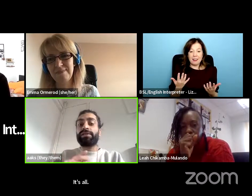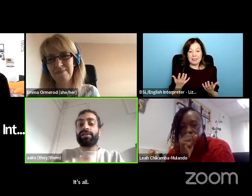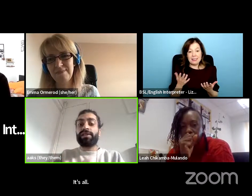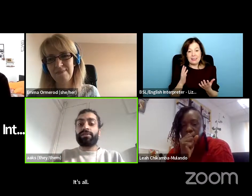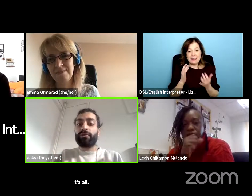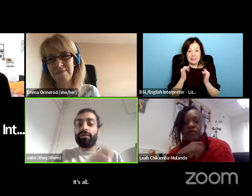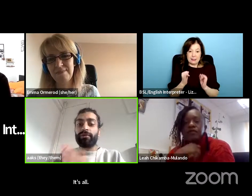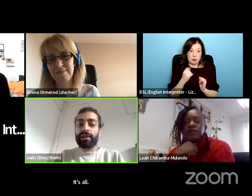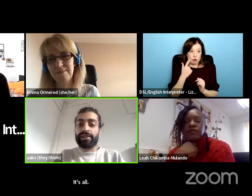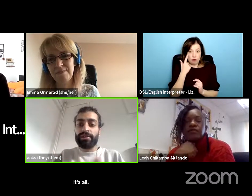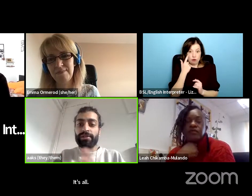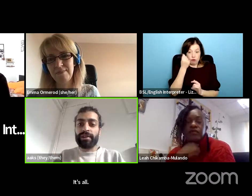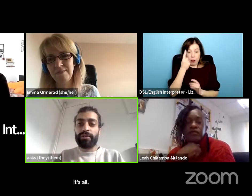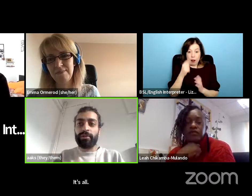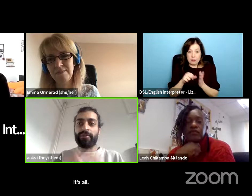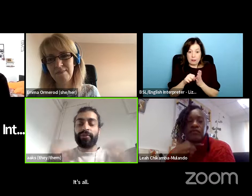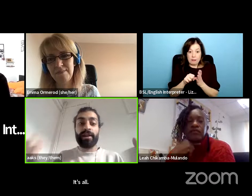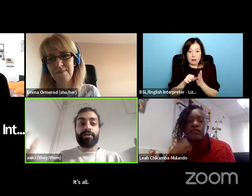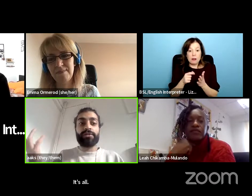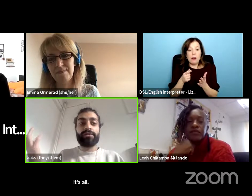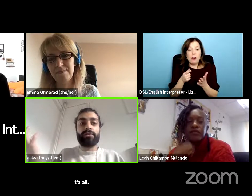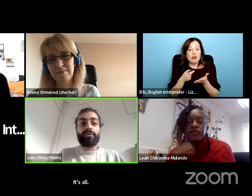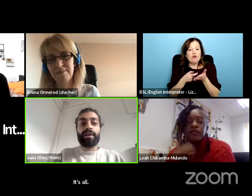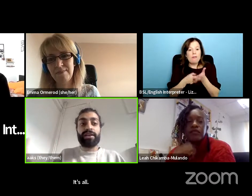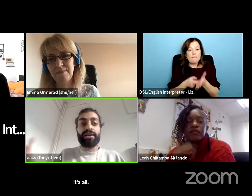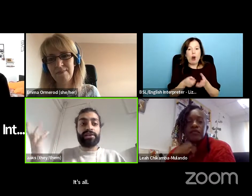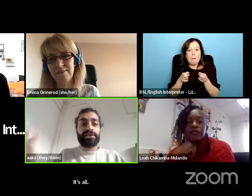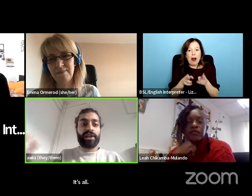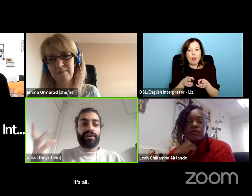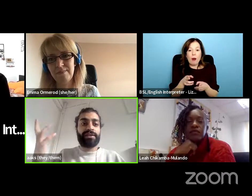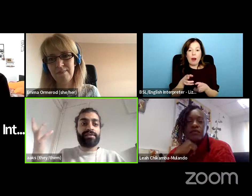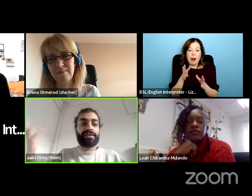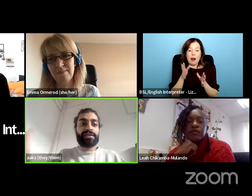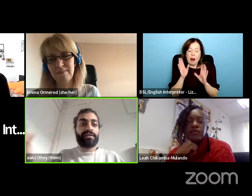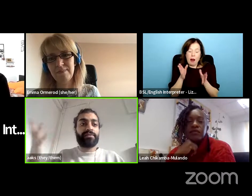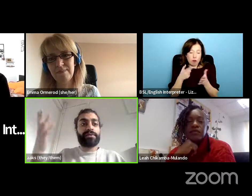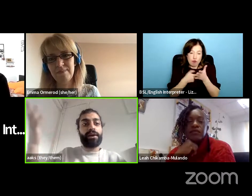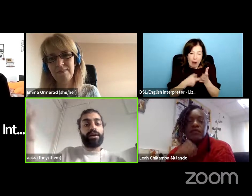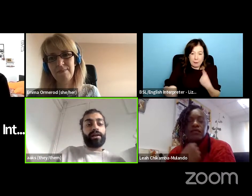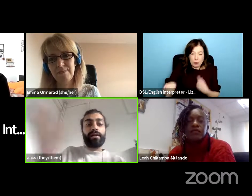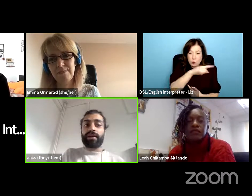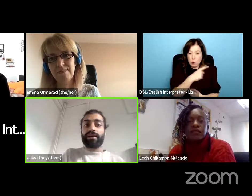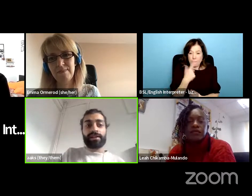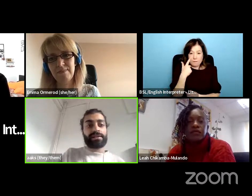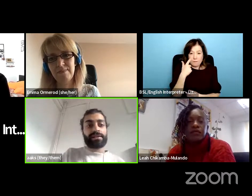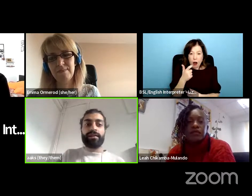suggest to all of you as a user-led group find those organizations charities systems like nsun